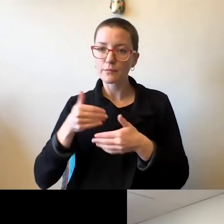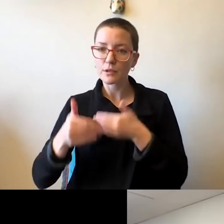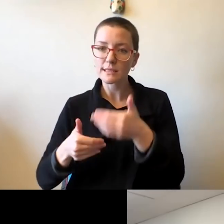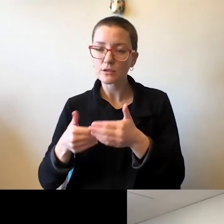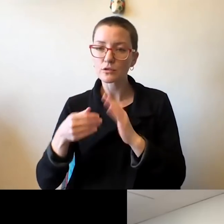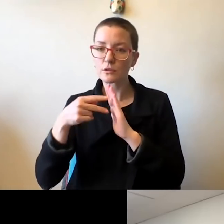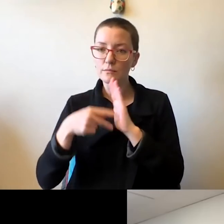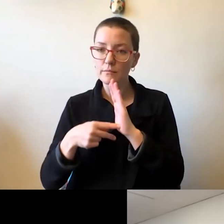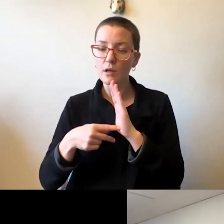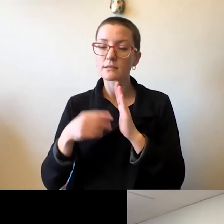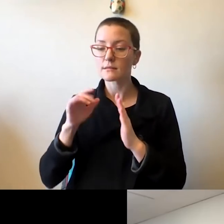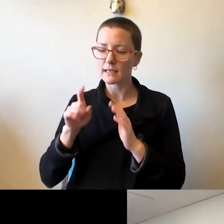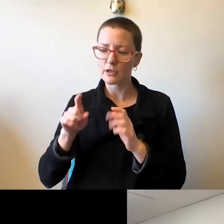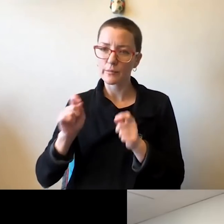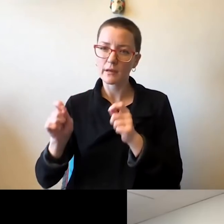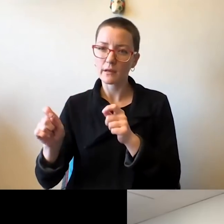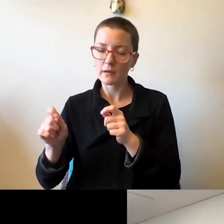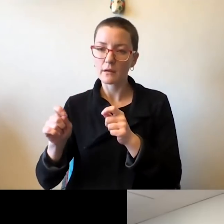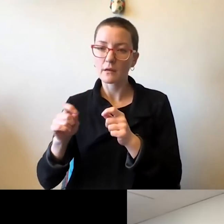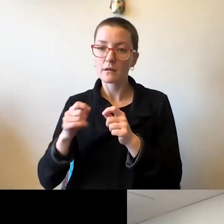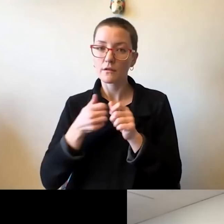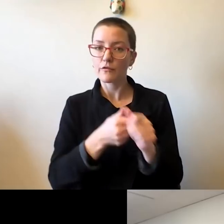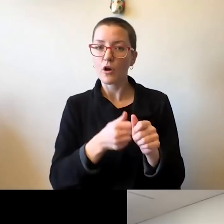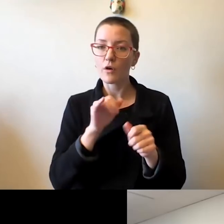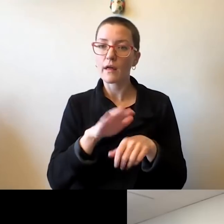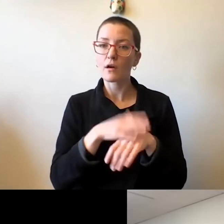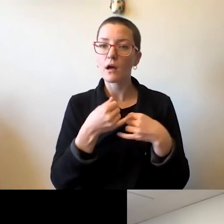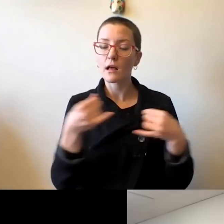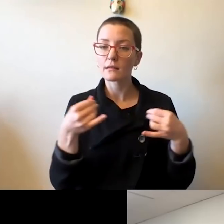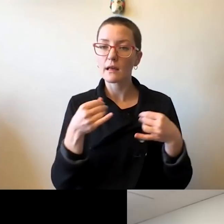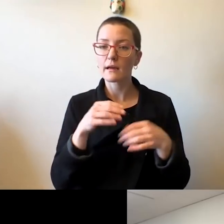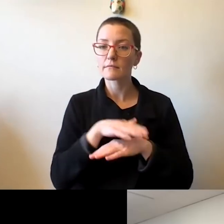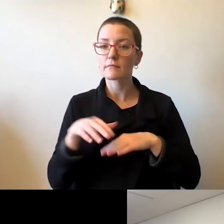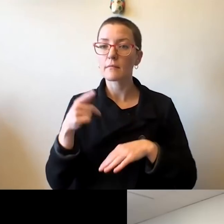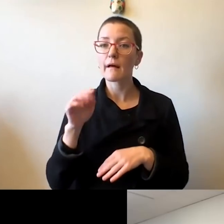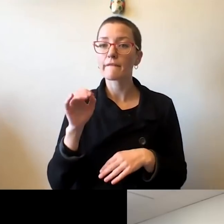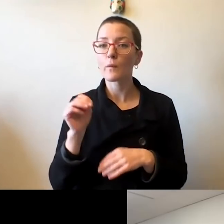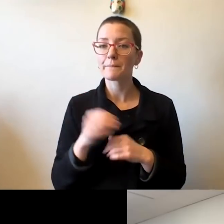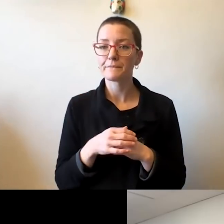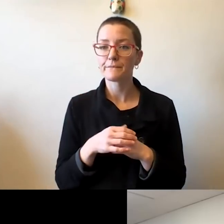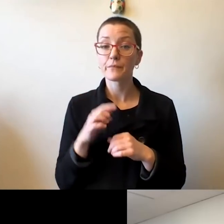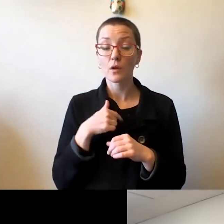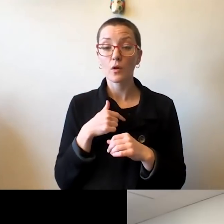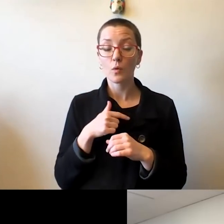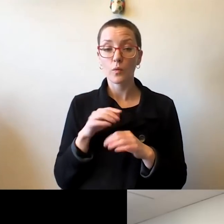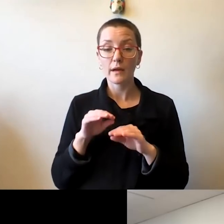and rewritten accordingly. We institute da HIPAA-compliant video platform on which